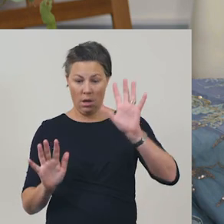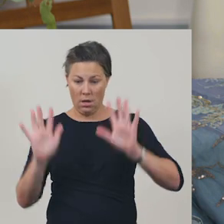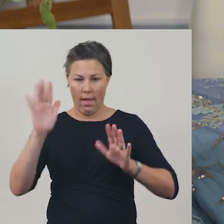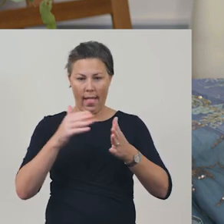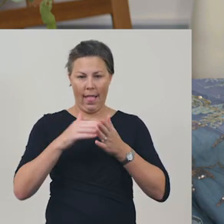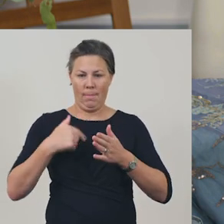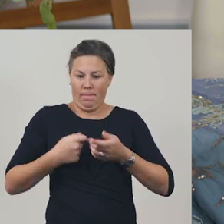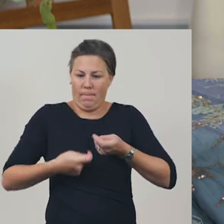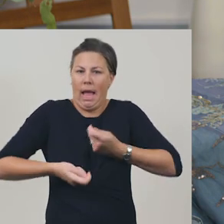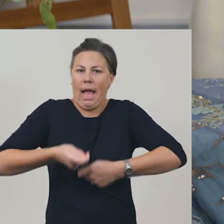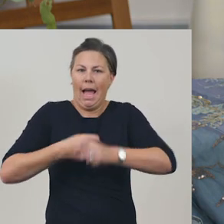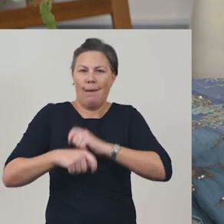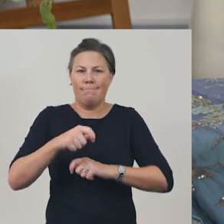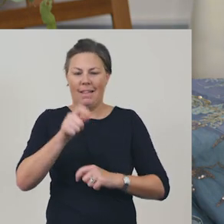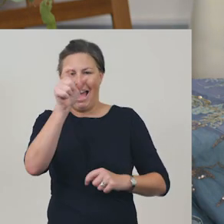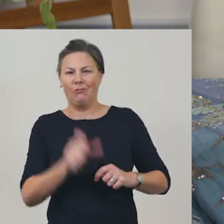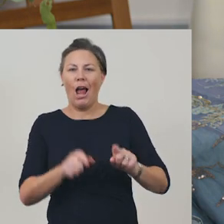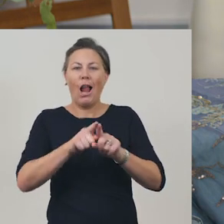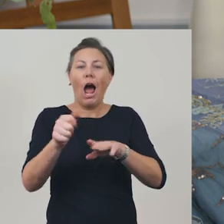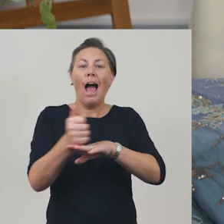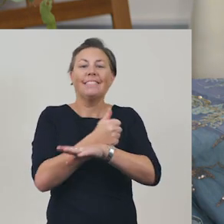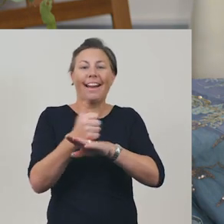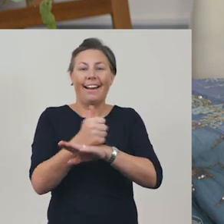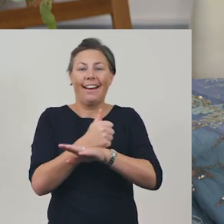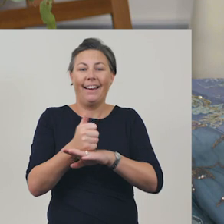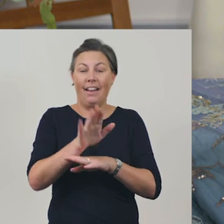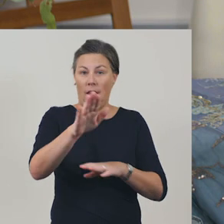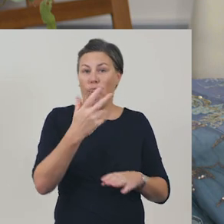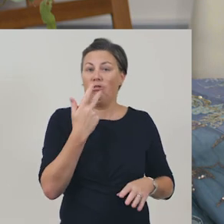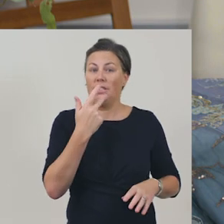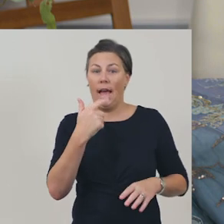What if I was pretending to be a cat? See how I use my body,